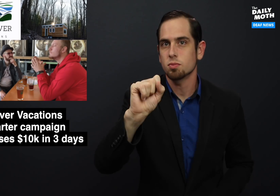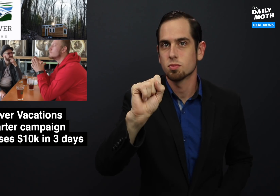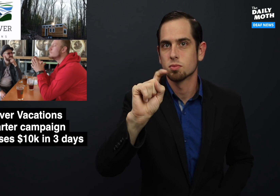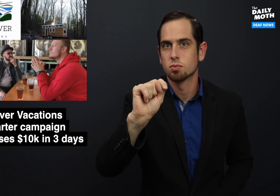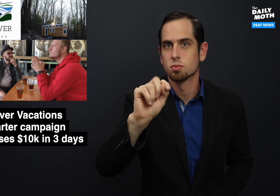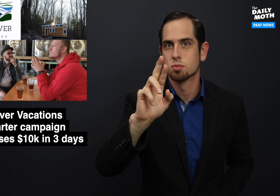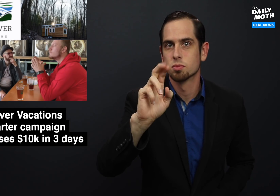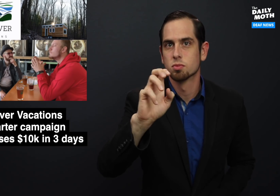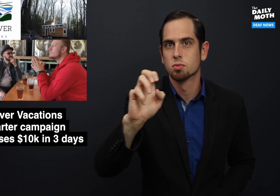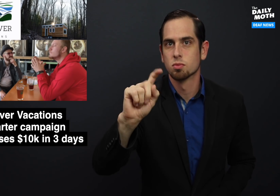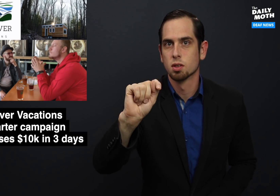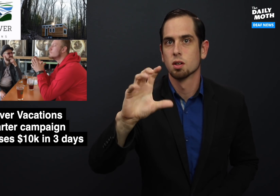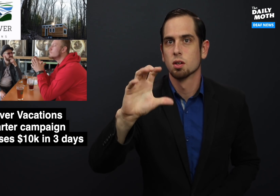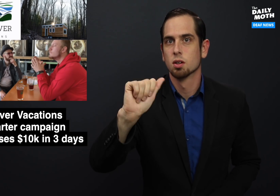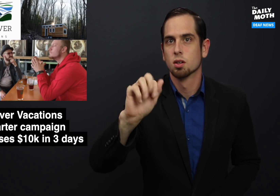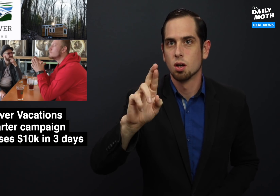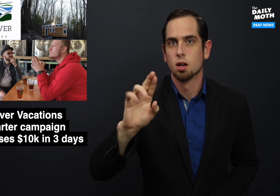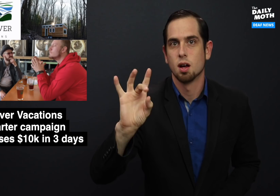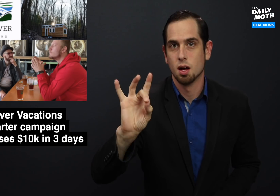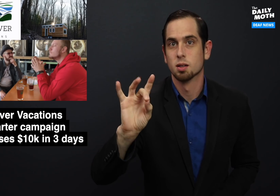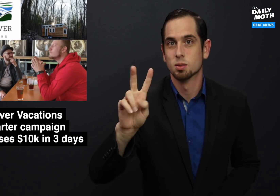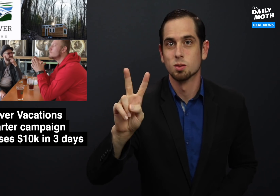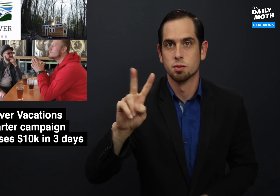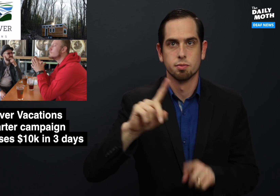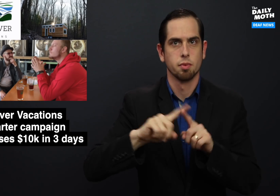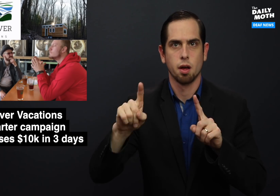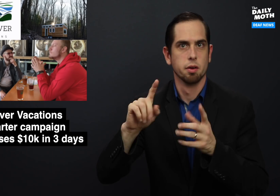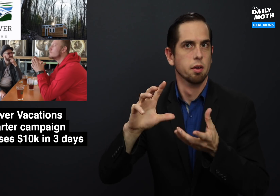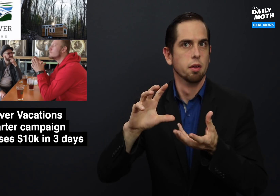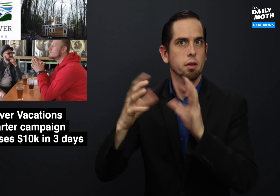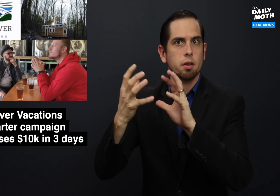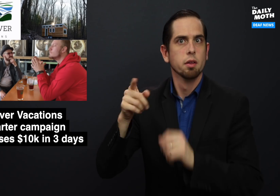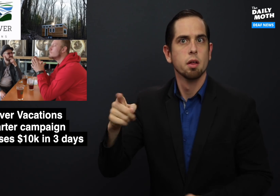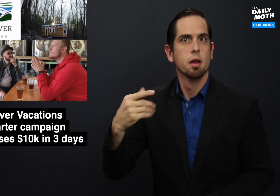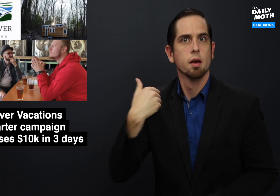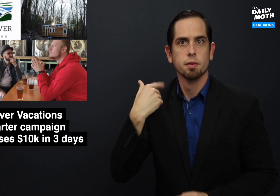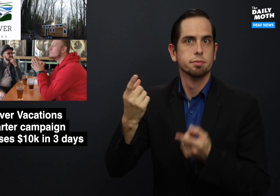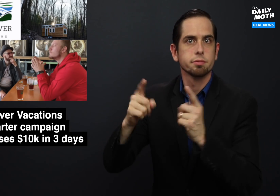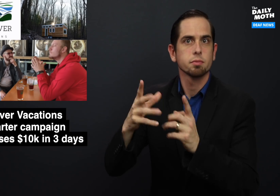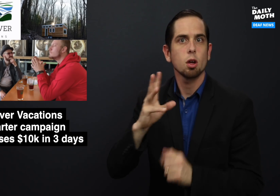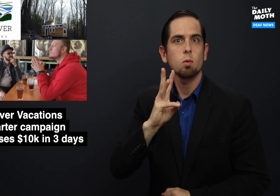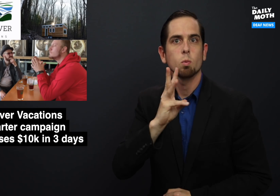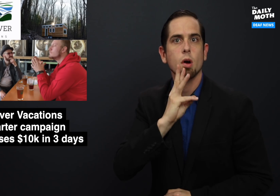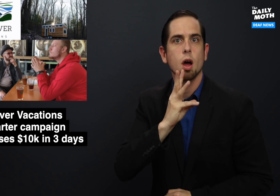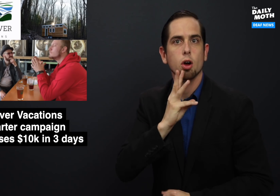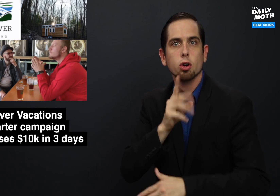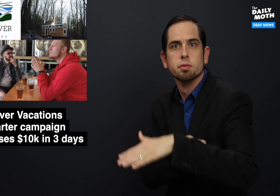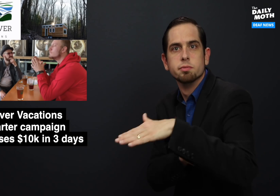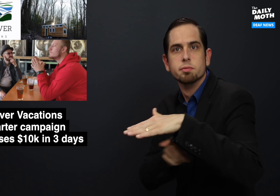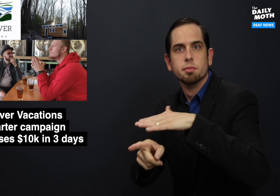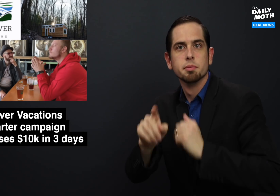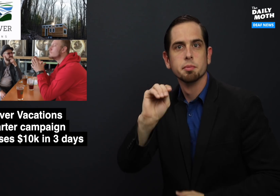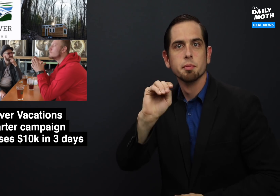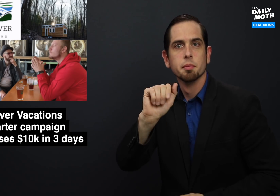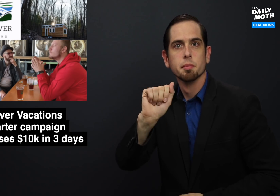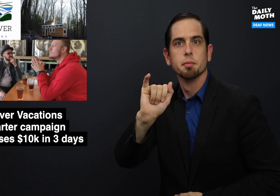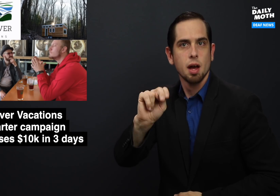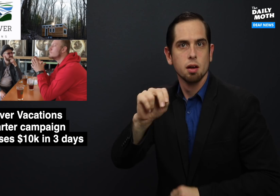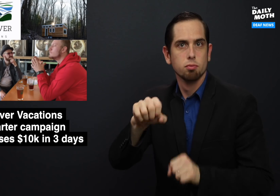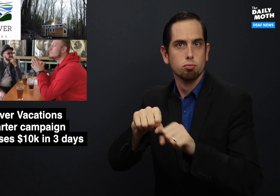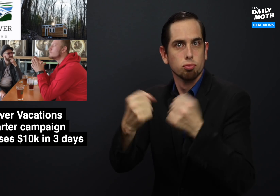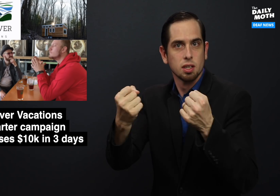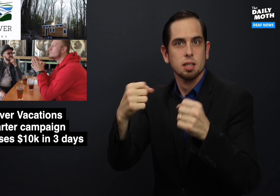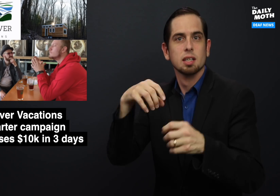Streetcar 82, but there was a water main break